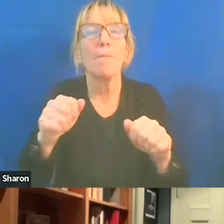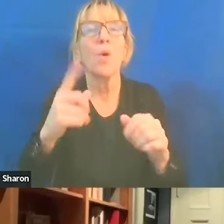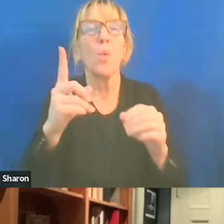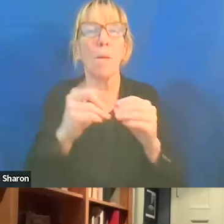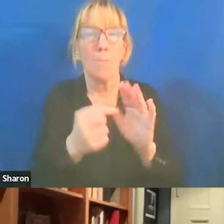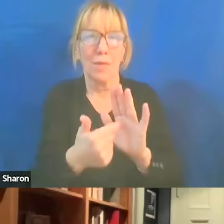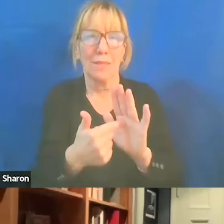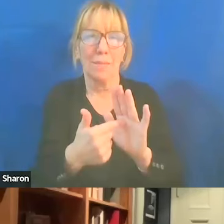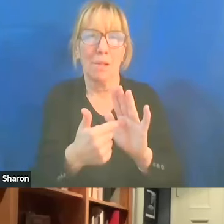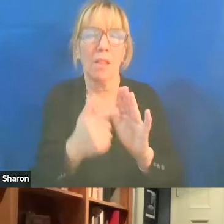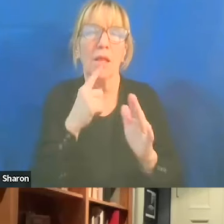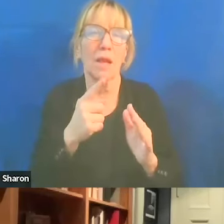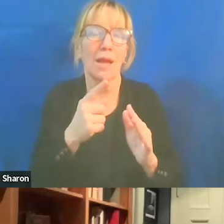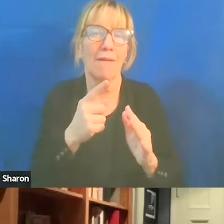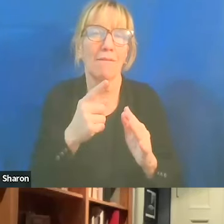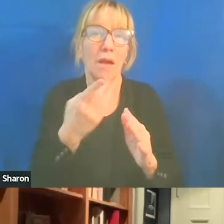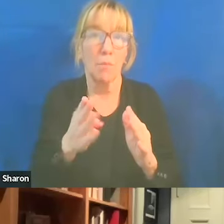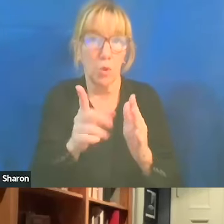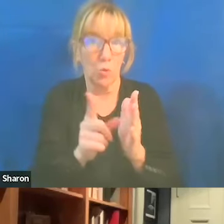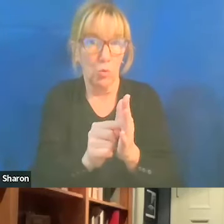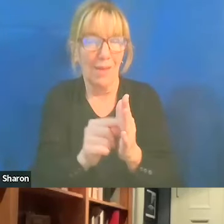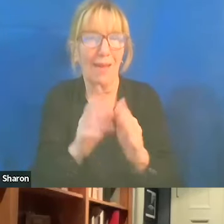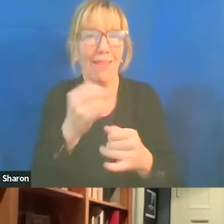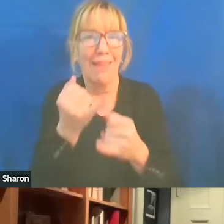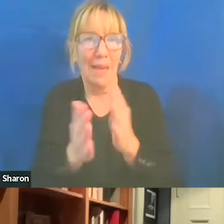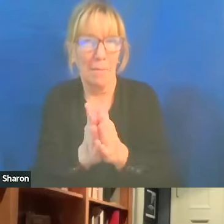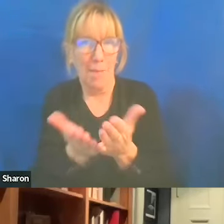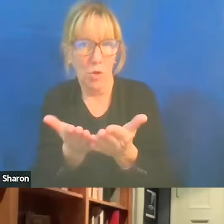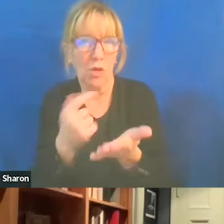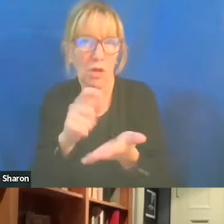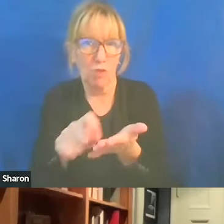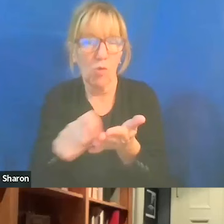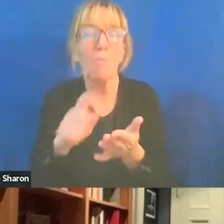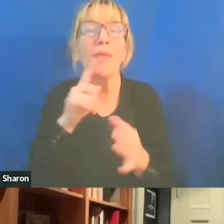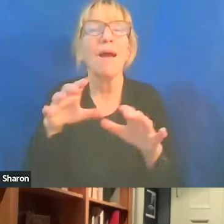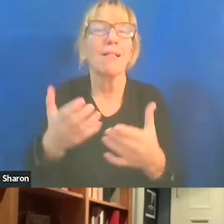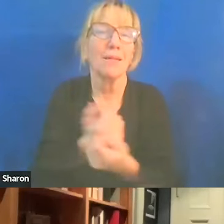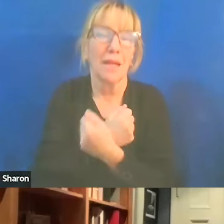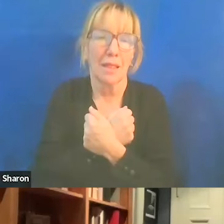I have a blueprint for this at the end of the book. It was a class I love that a woman named Natasha Gill came up with.